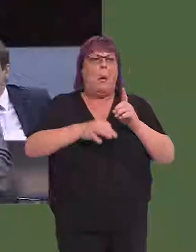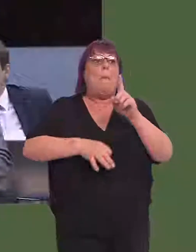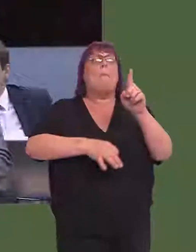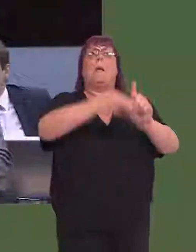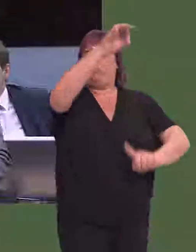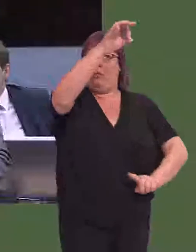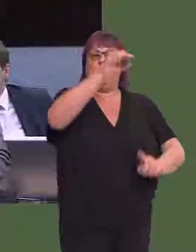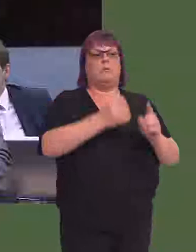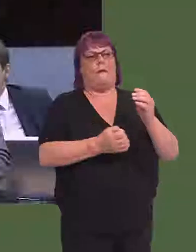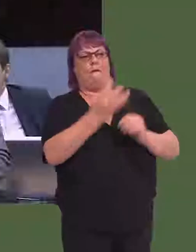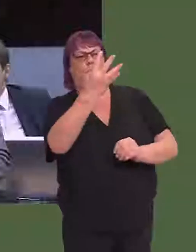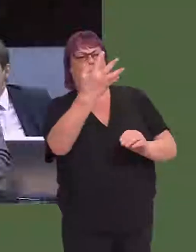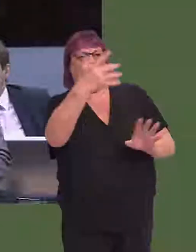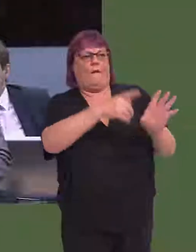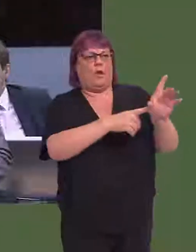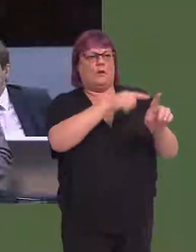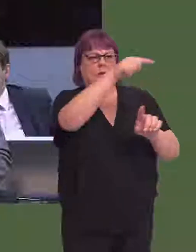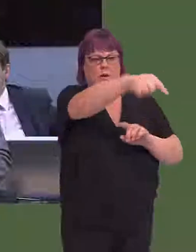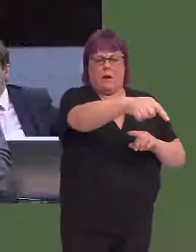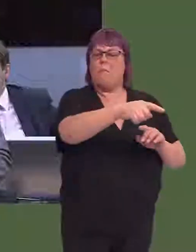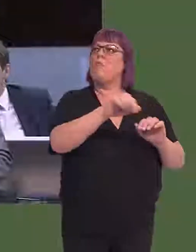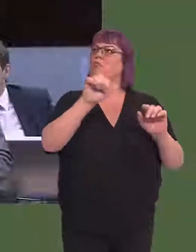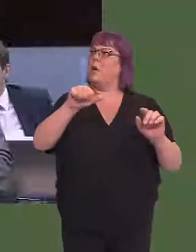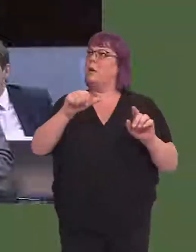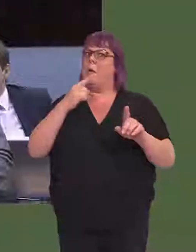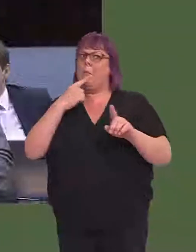i.e. the major improvements in five or four years' time, what can you also identify